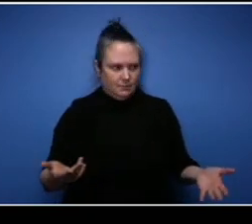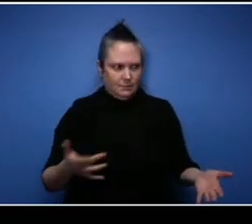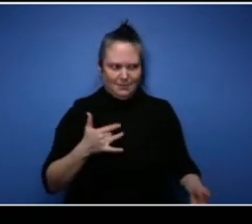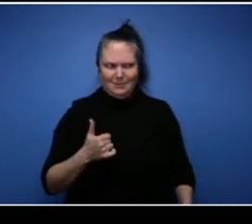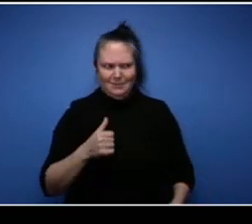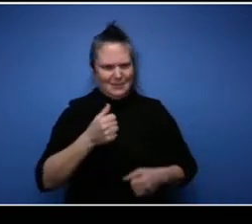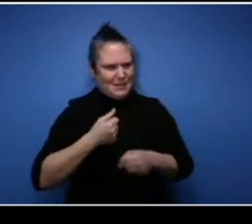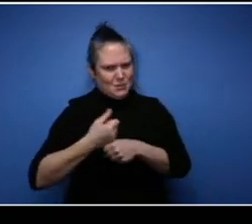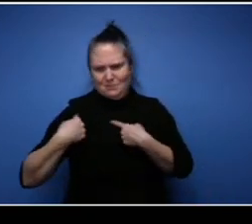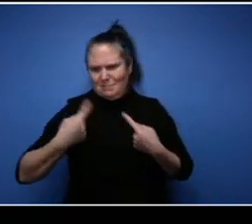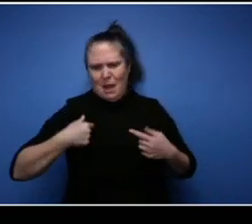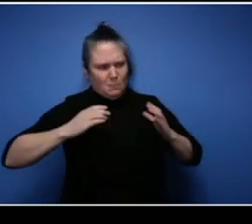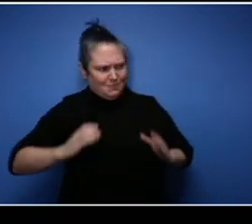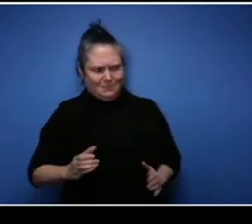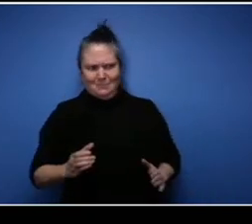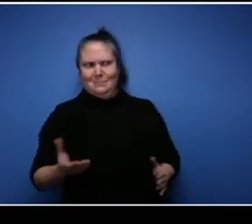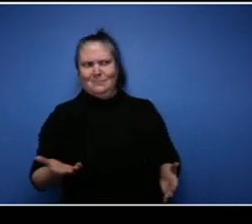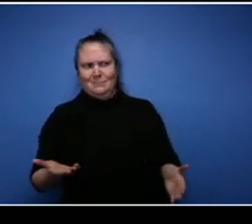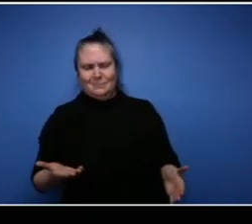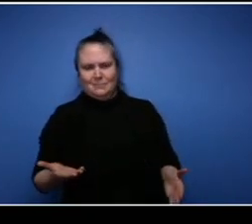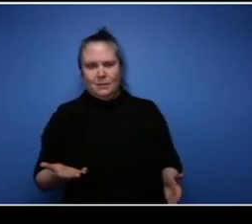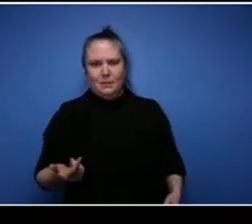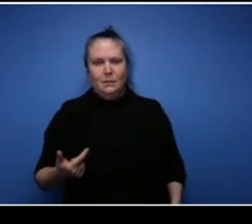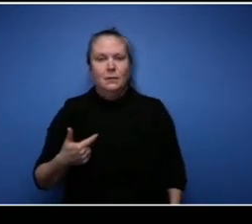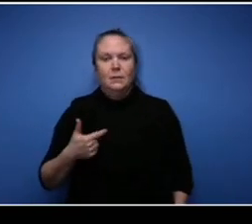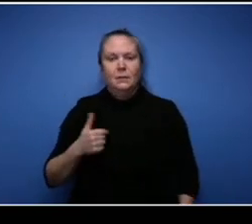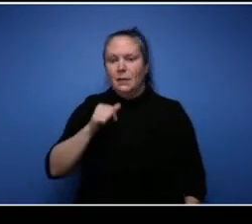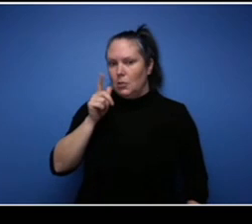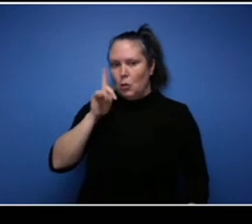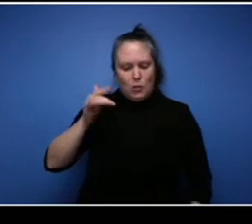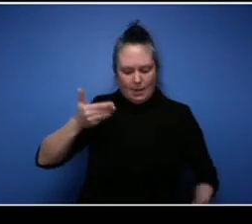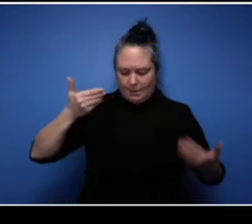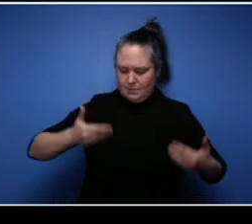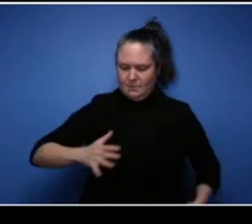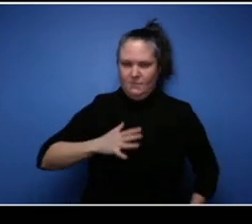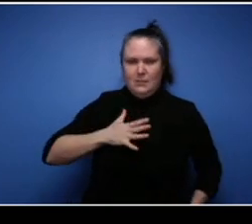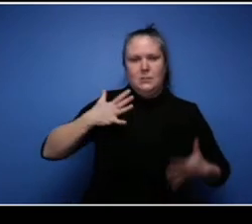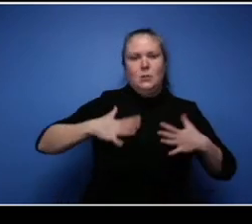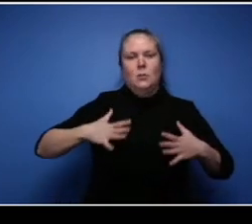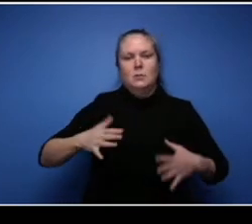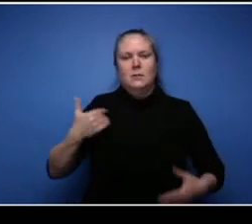go in looking like this. I had on my Jordans, I had on a hat and I had a jogging suit on,